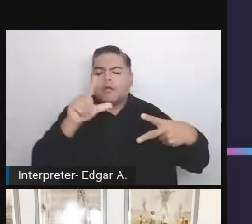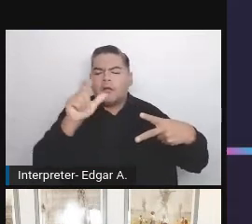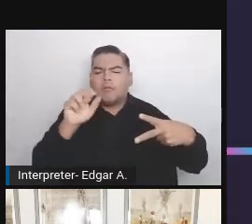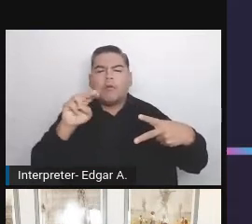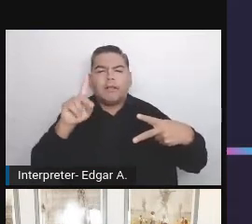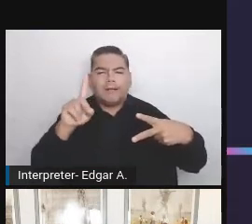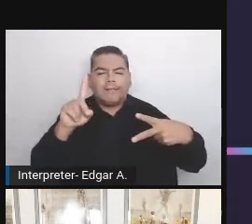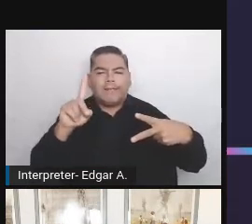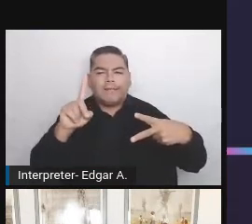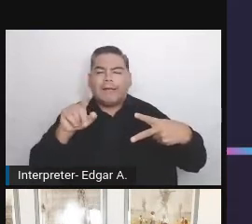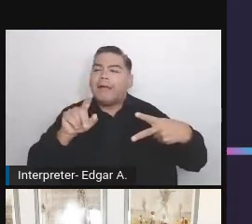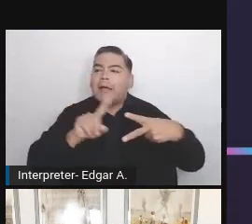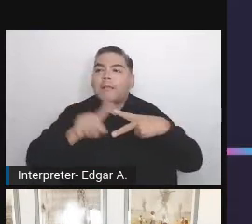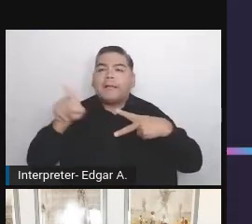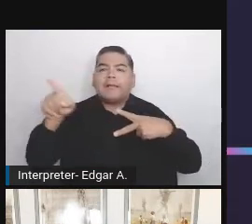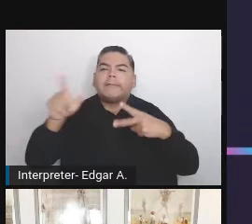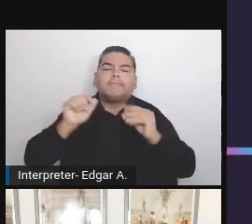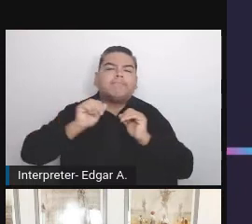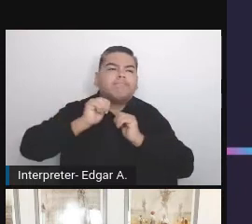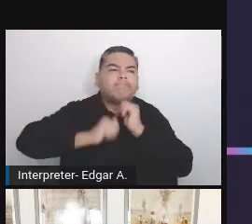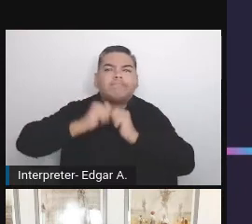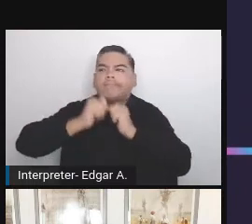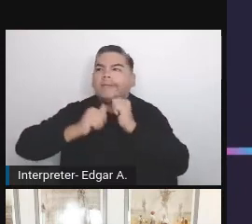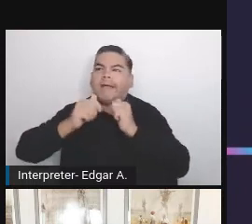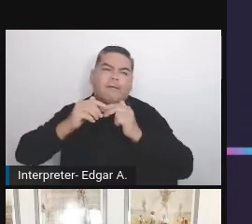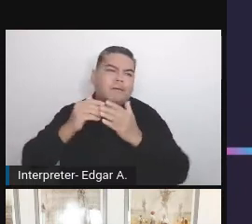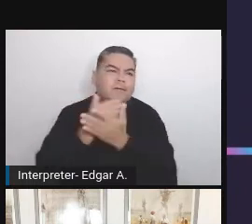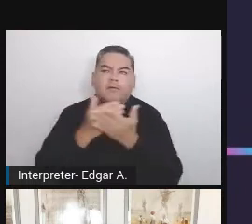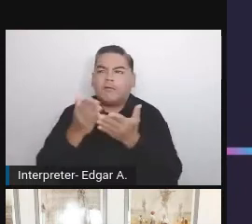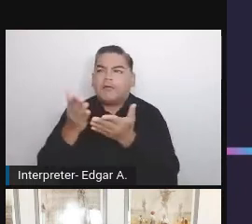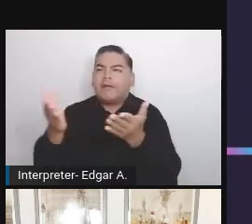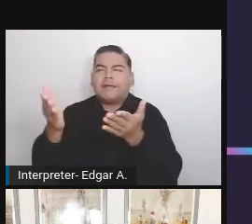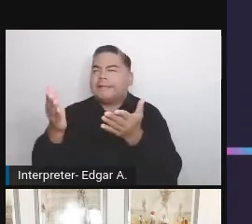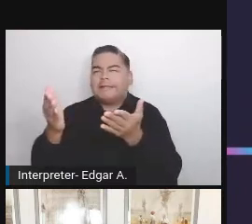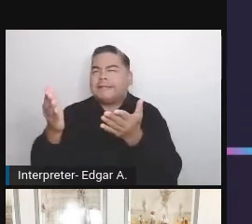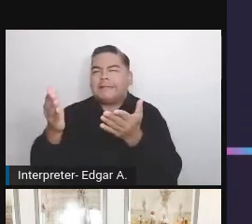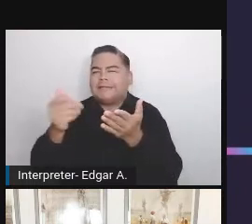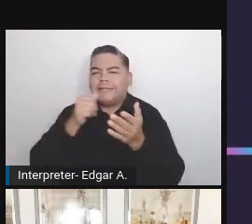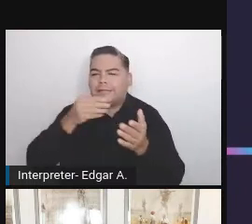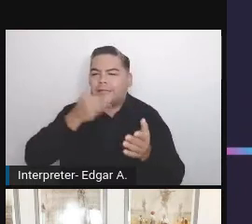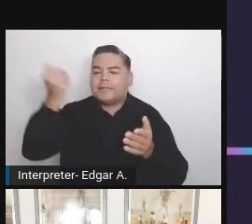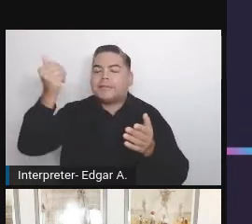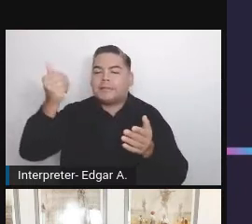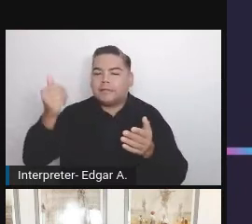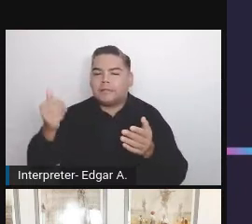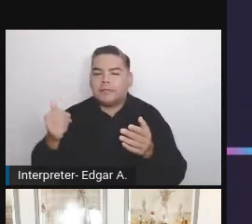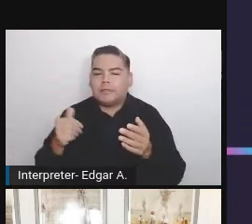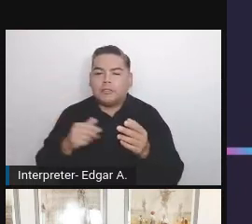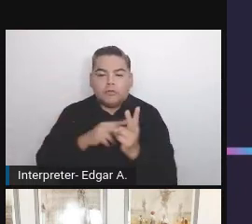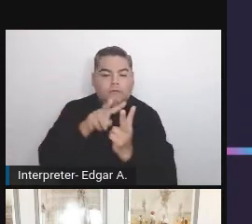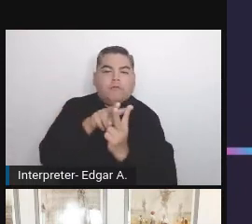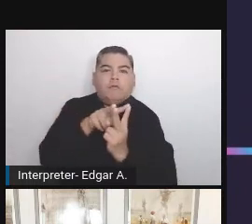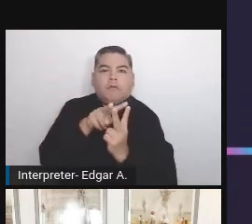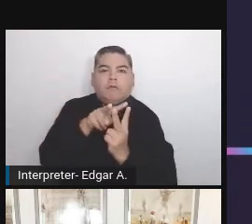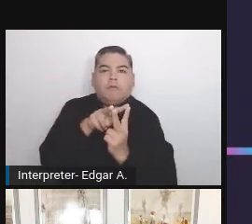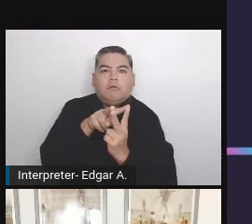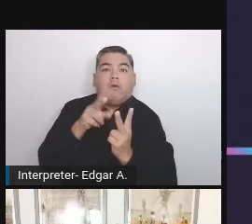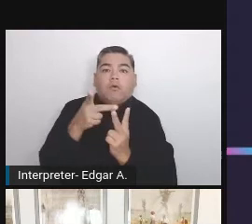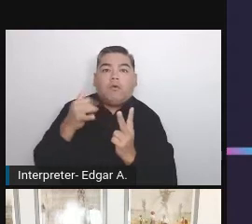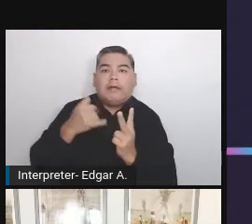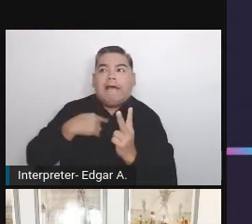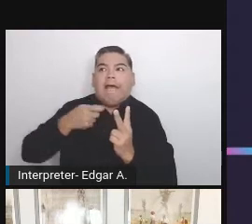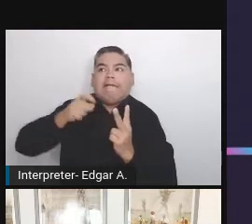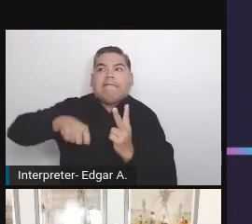On and on, I had to either carry my bike or move